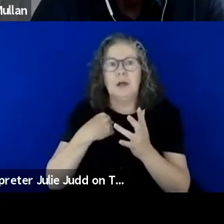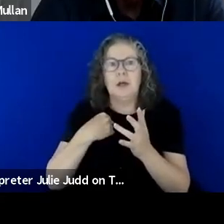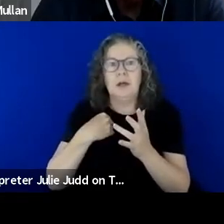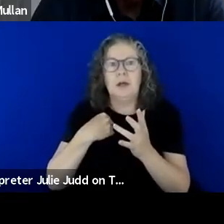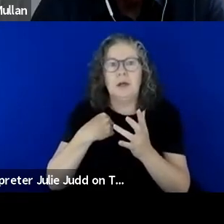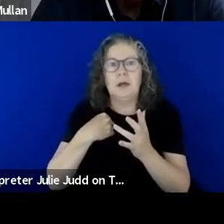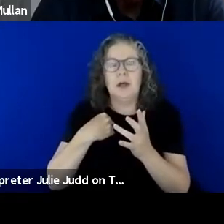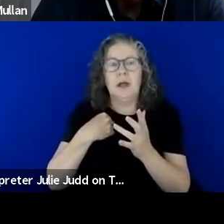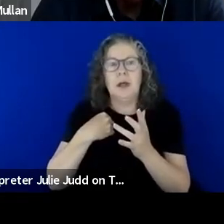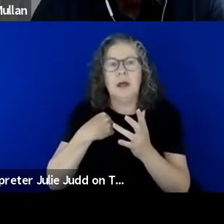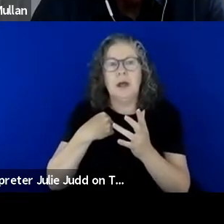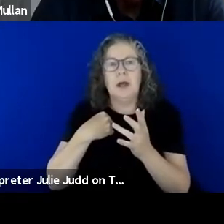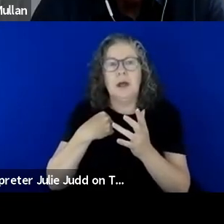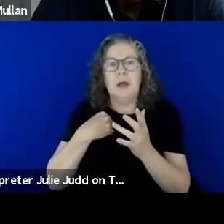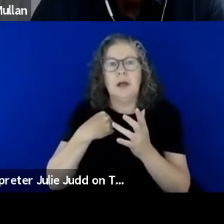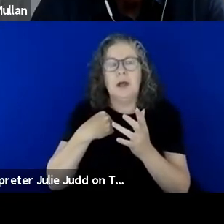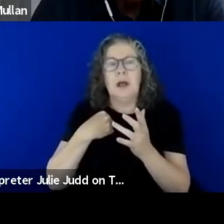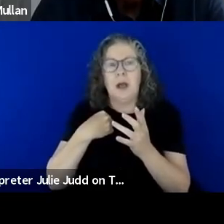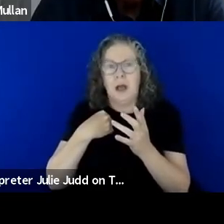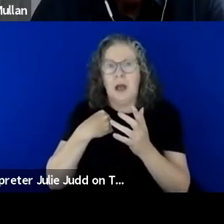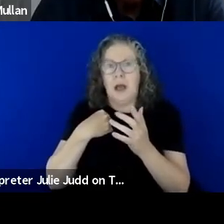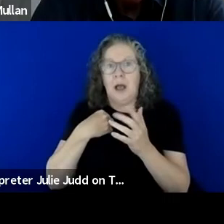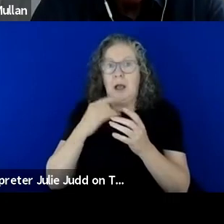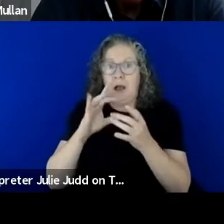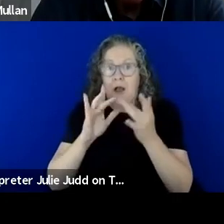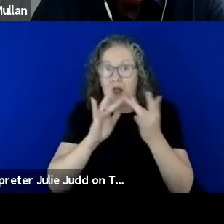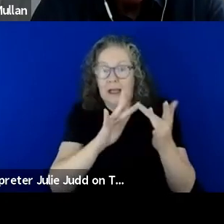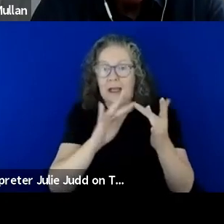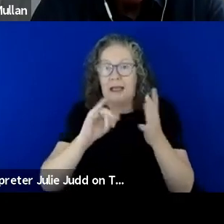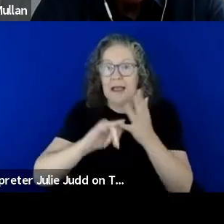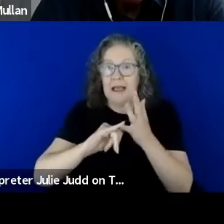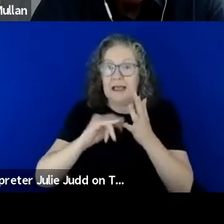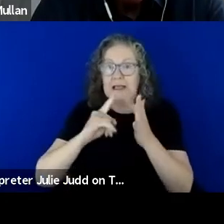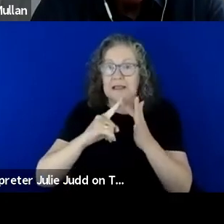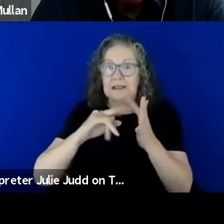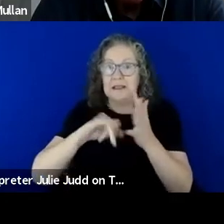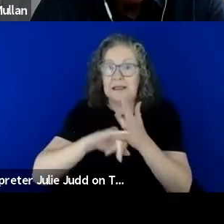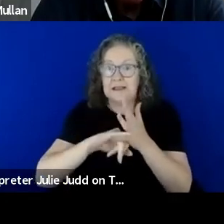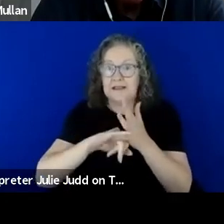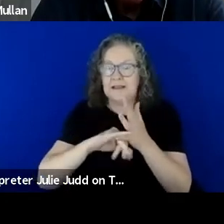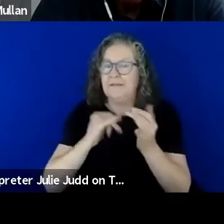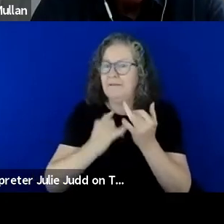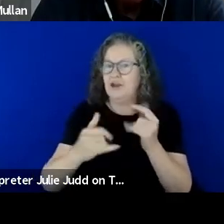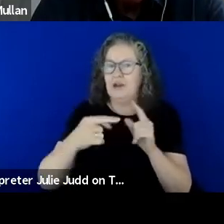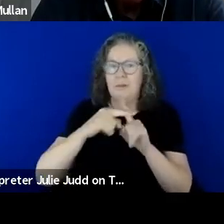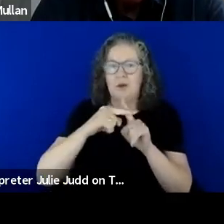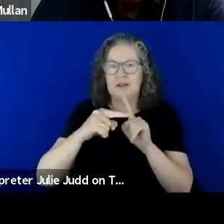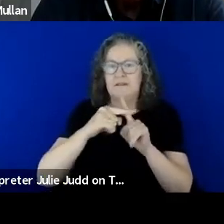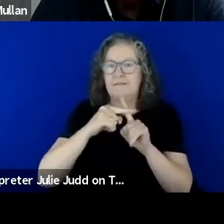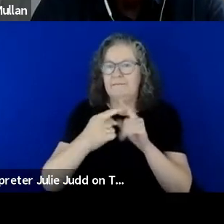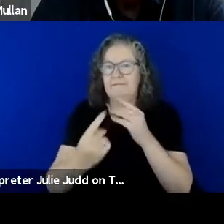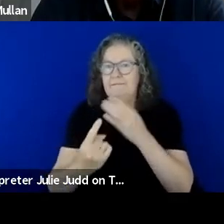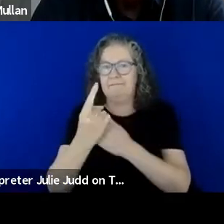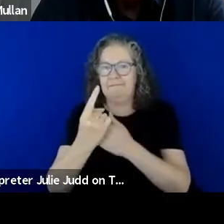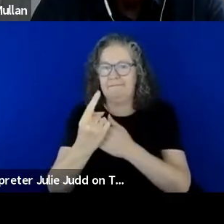the SES and they were, it was a very positive outcome but it was also prior to